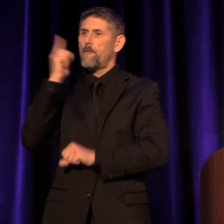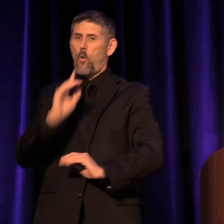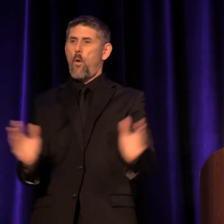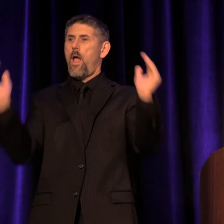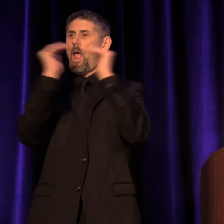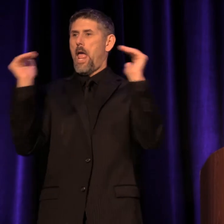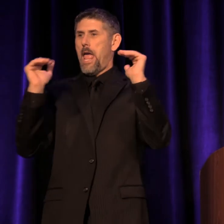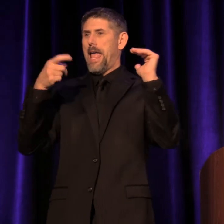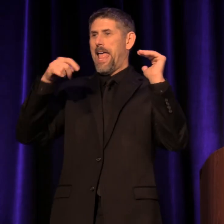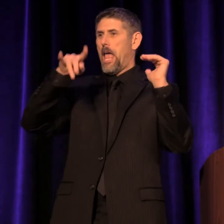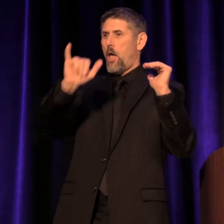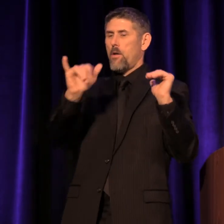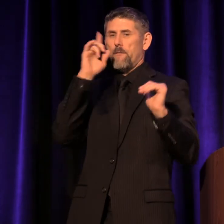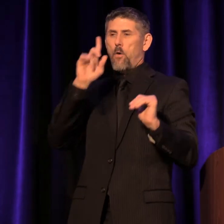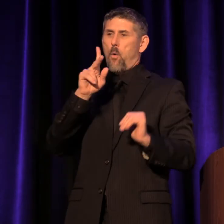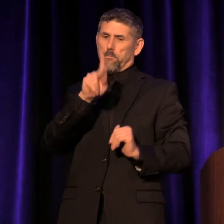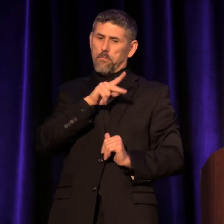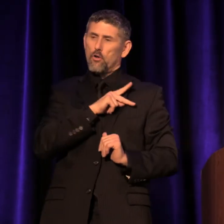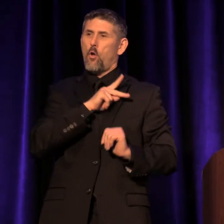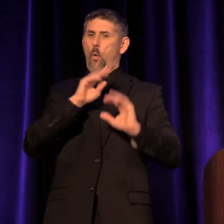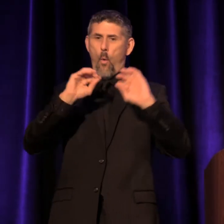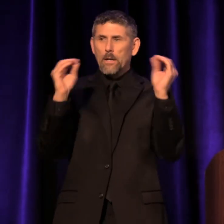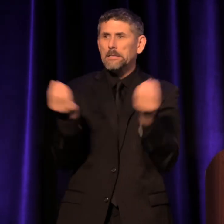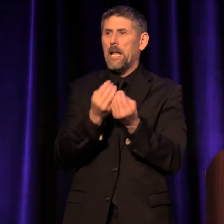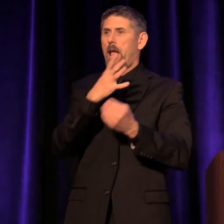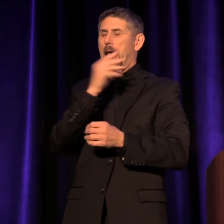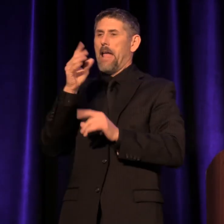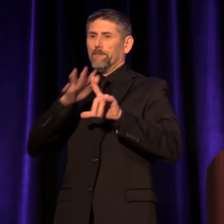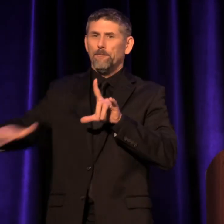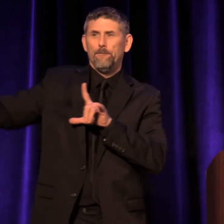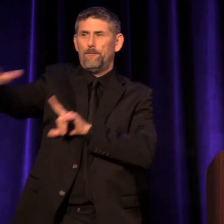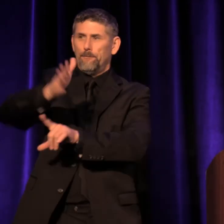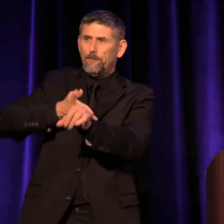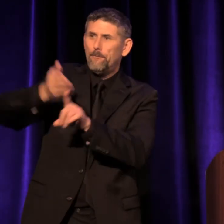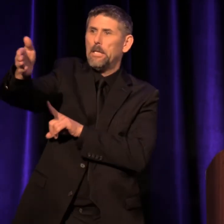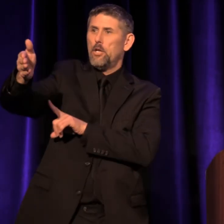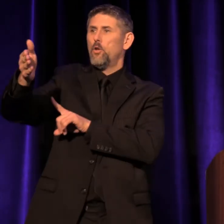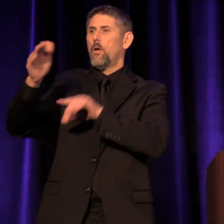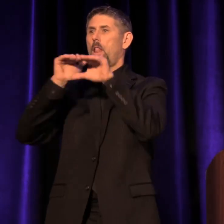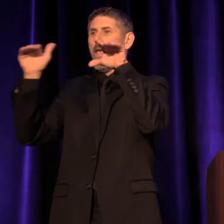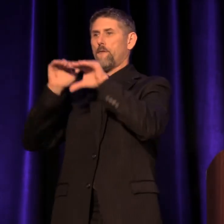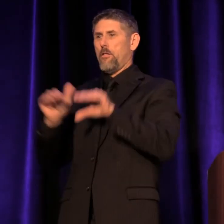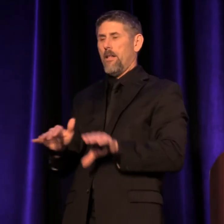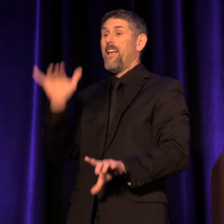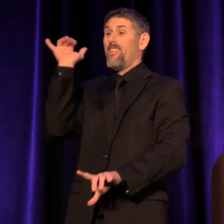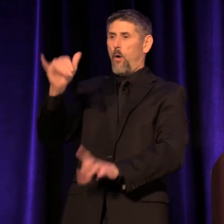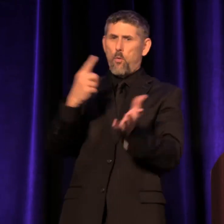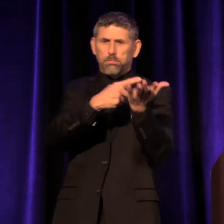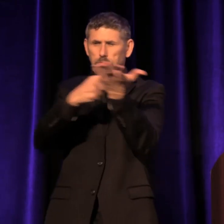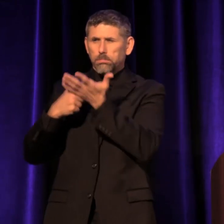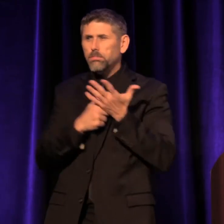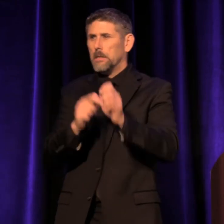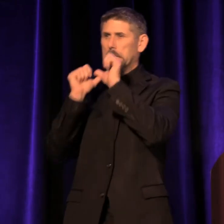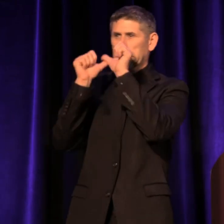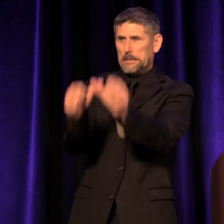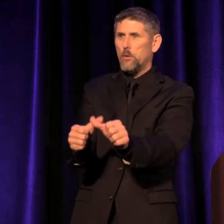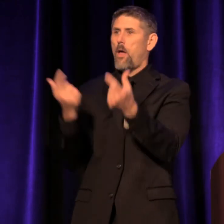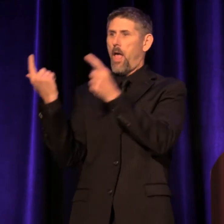on a personal, organizational, and field-wide level. Those conversations continue today